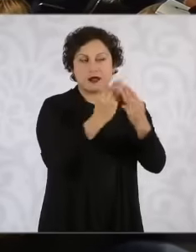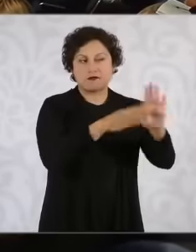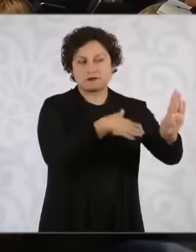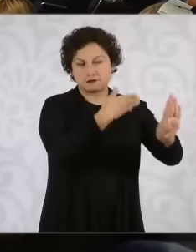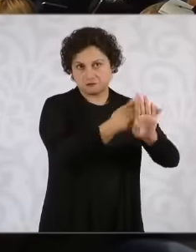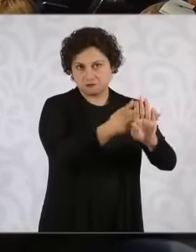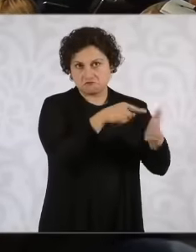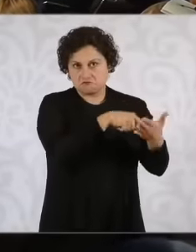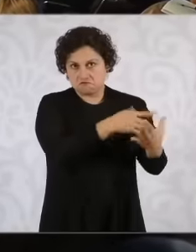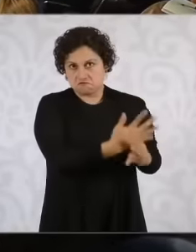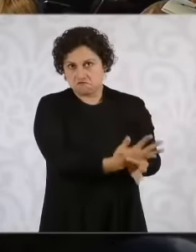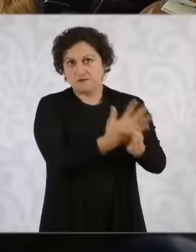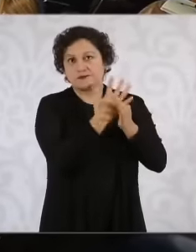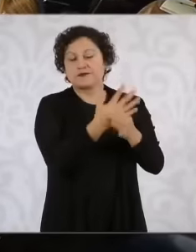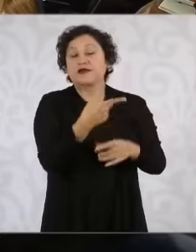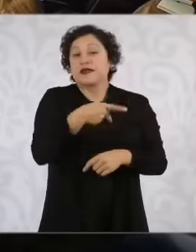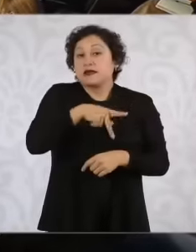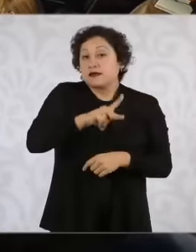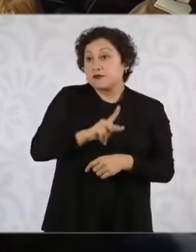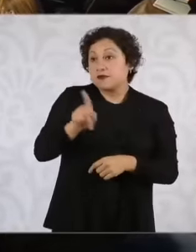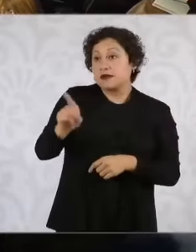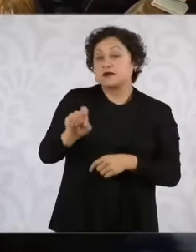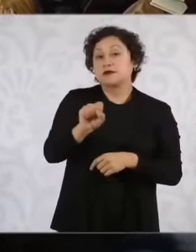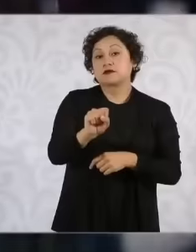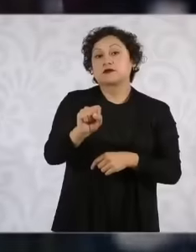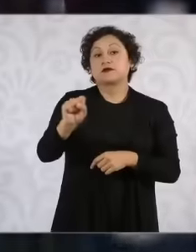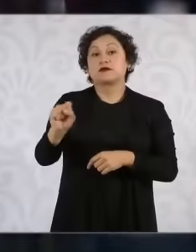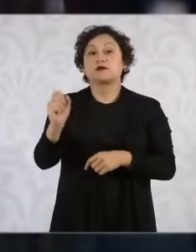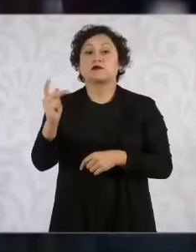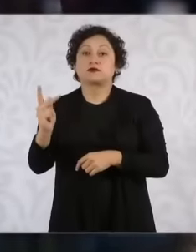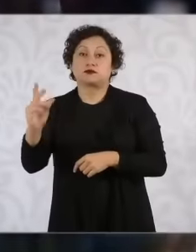the secretary of security and citizen protection responded that this